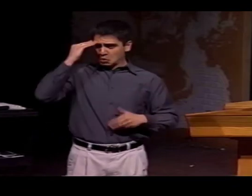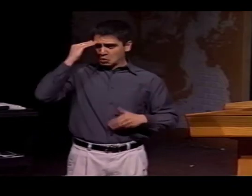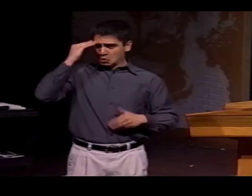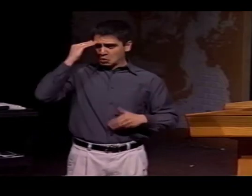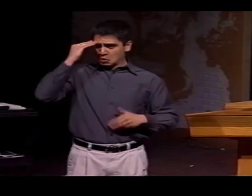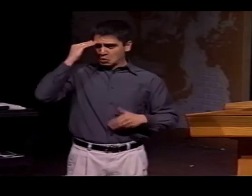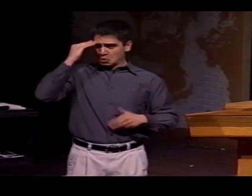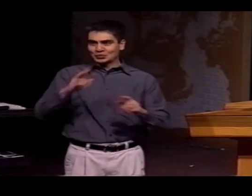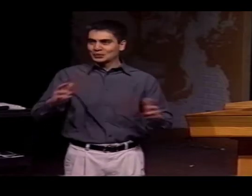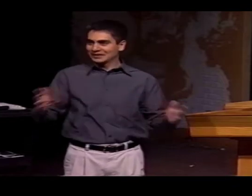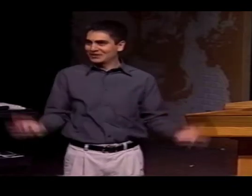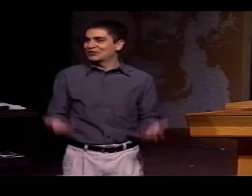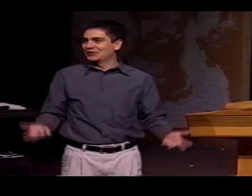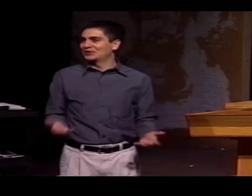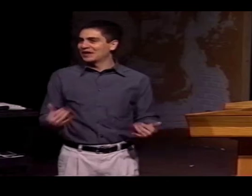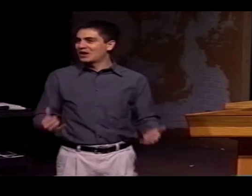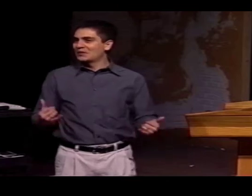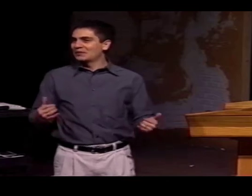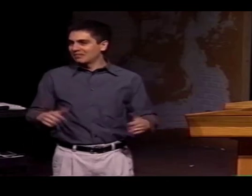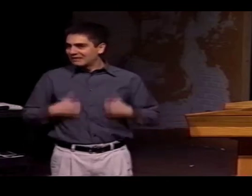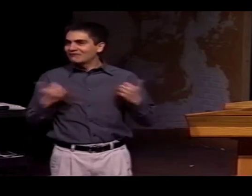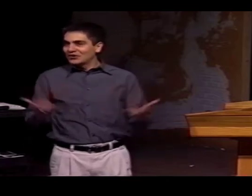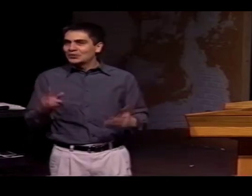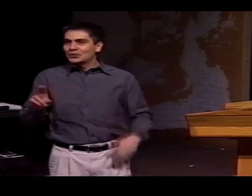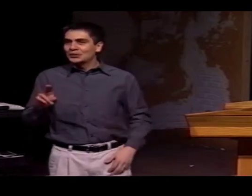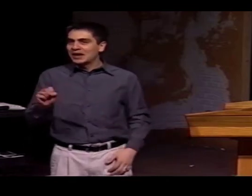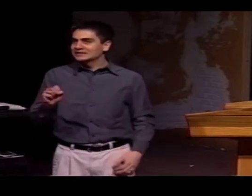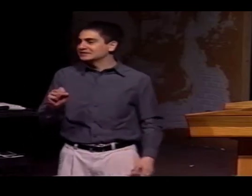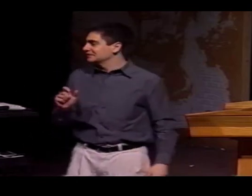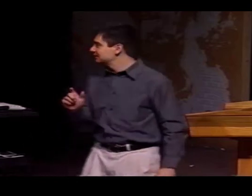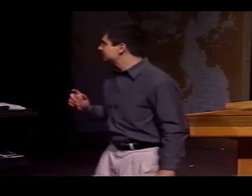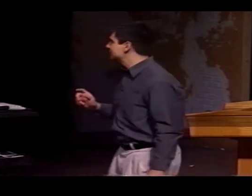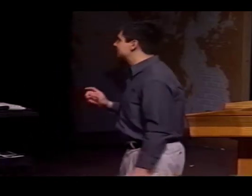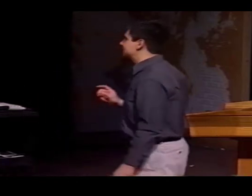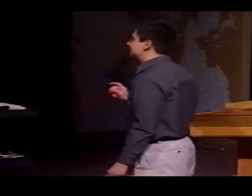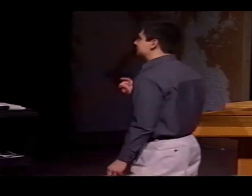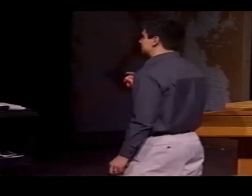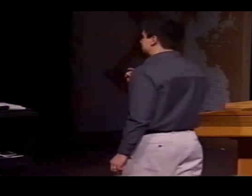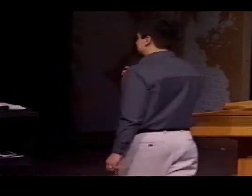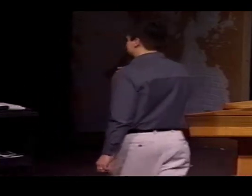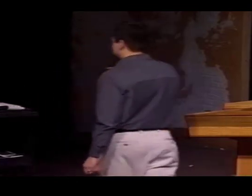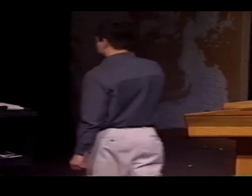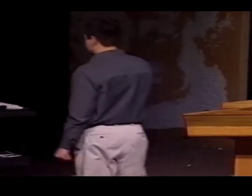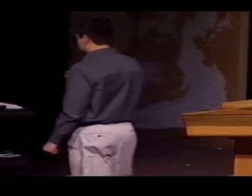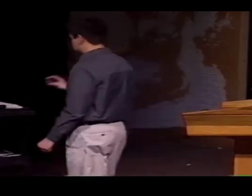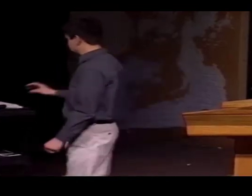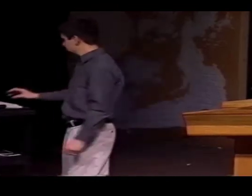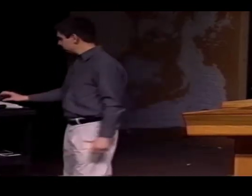WE KNOW THAT DEAF PEOPLE FROM MEXICO ARE HERE IN THE UNITED STATES, AND THEY'RE TRYING TO GET SERVICES FOR THEM.